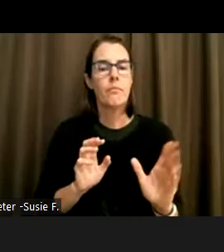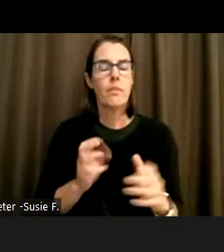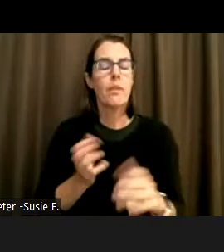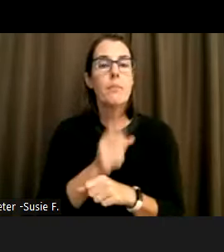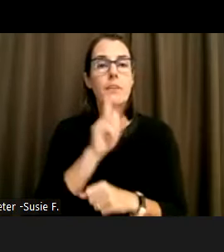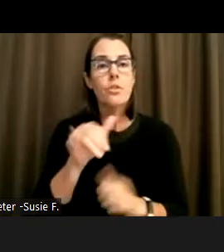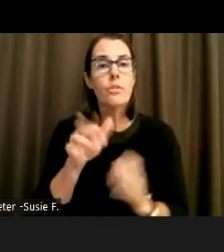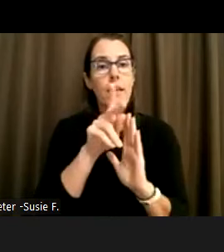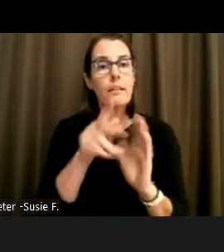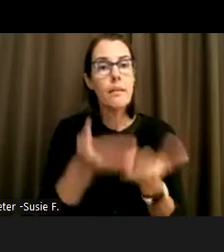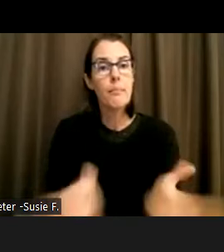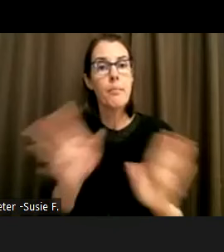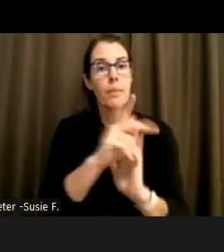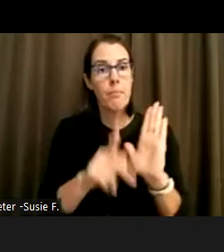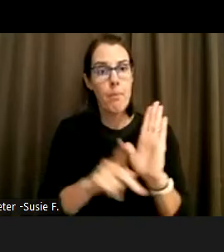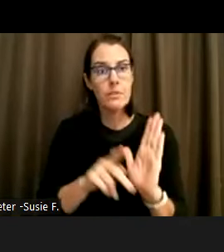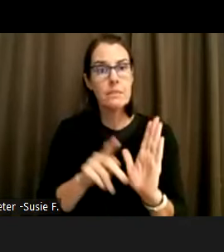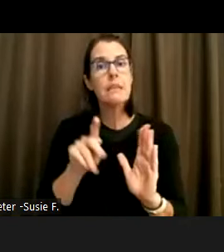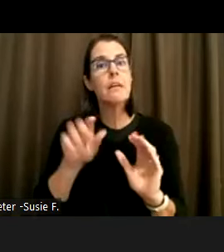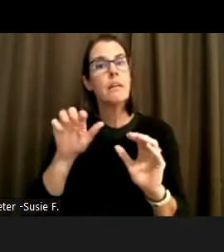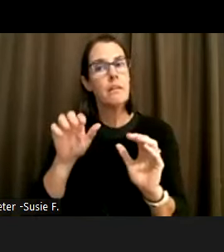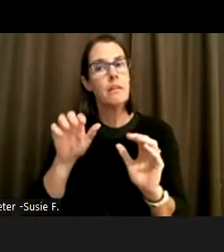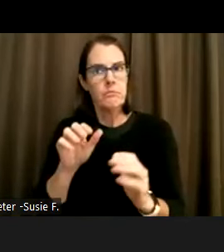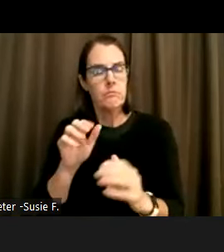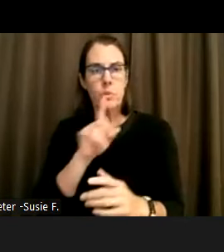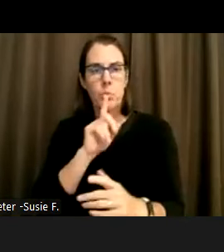to meet the needs of individuals